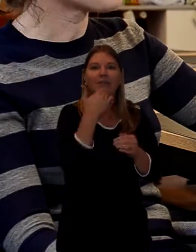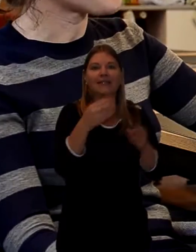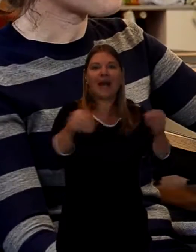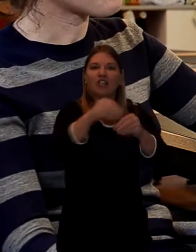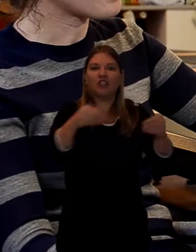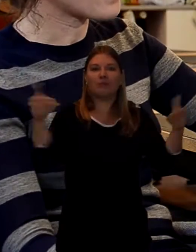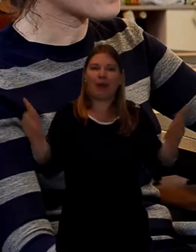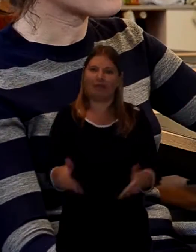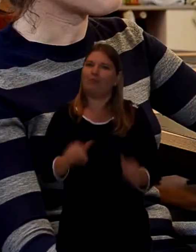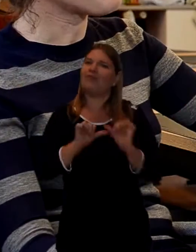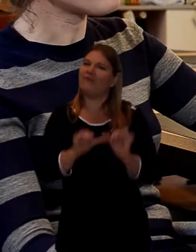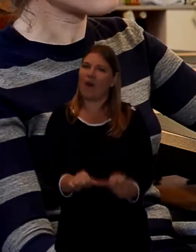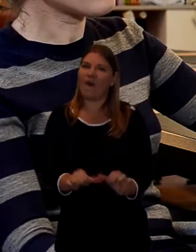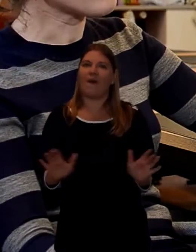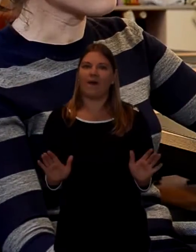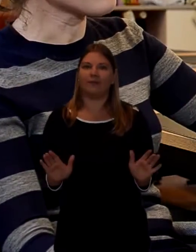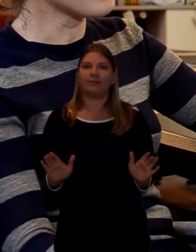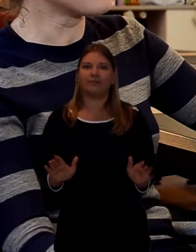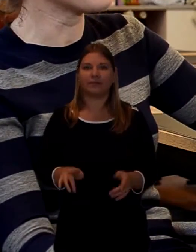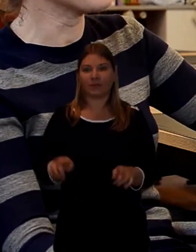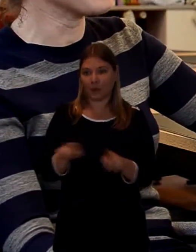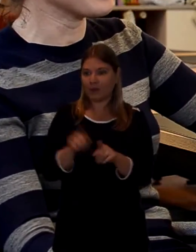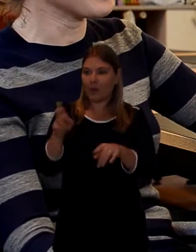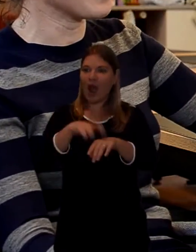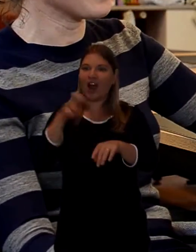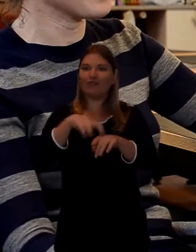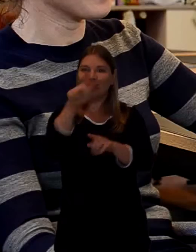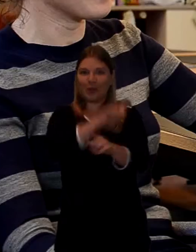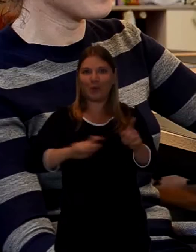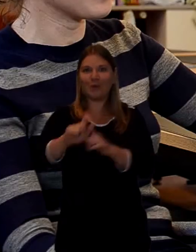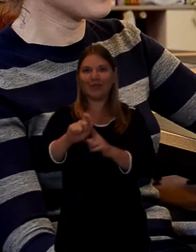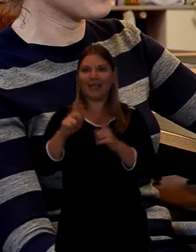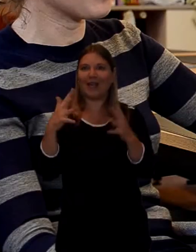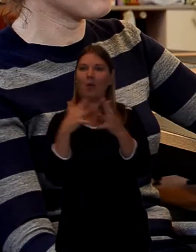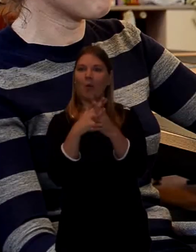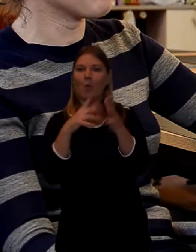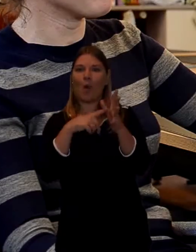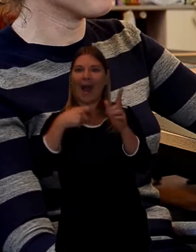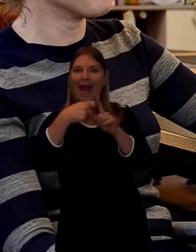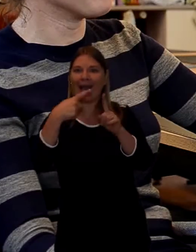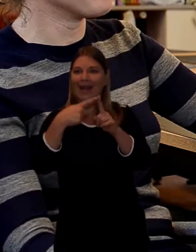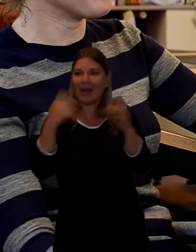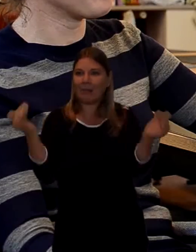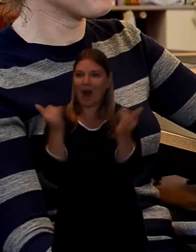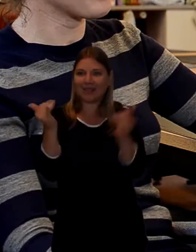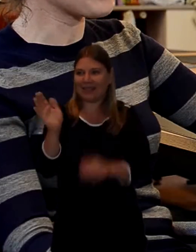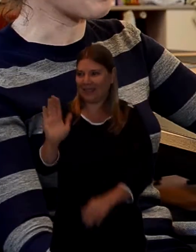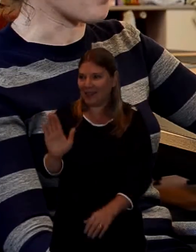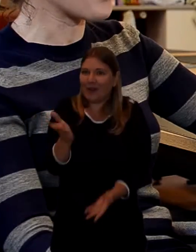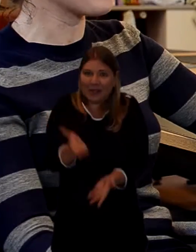The wake afterwards, especially in Irish communities, that's always a bit of a... it's not to say a party,